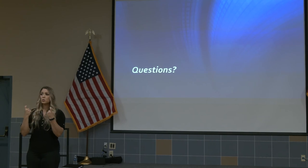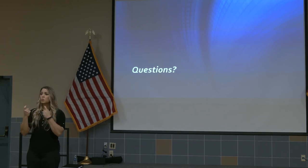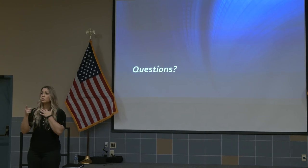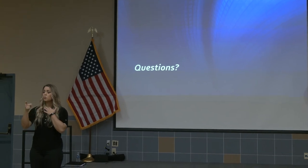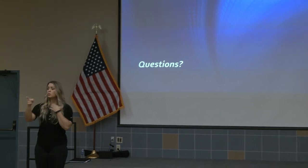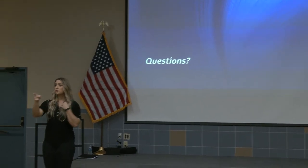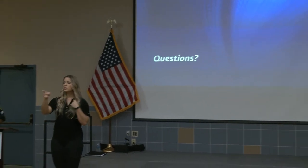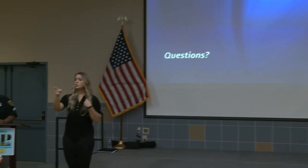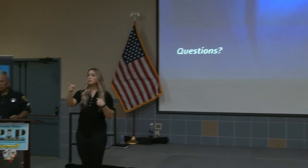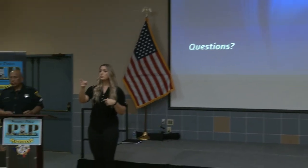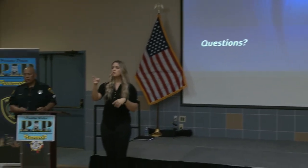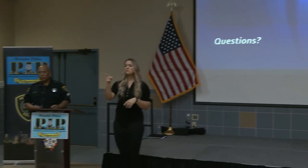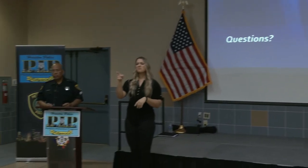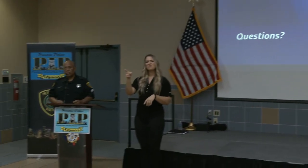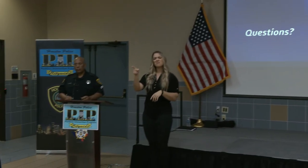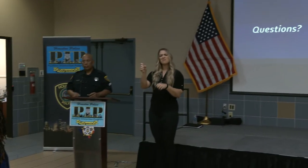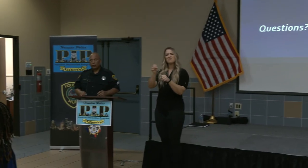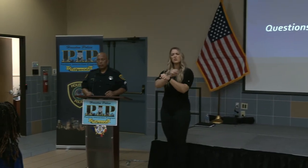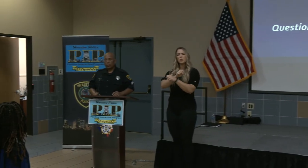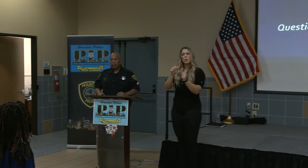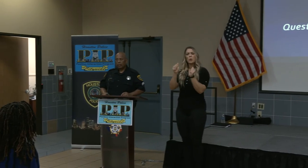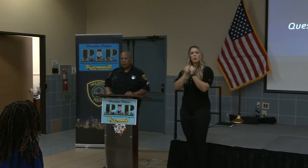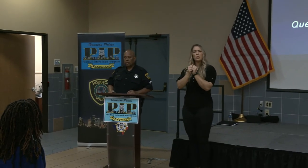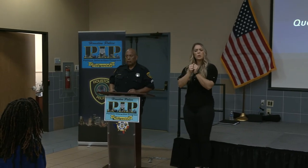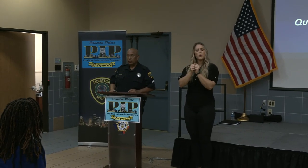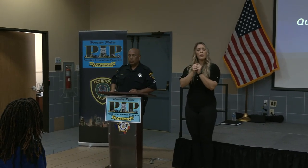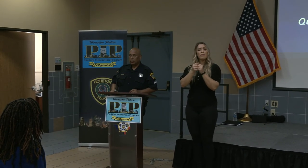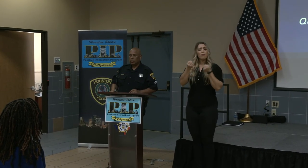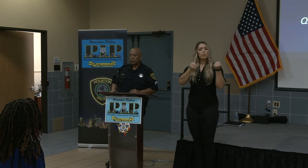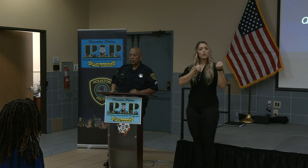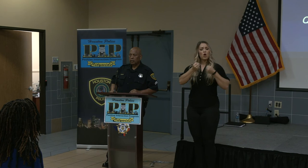yes sir have you all worked with the car manufacturers on posting the vin